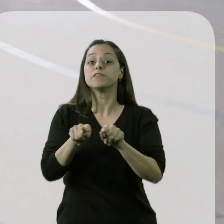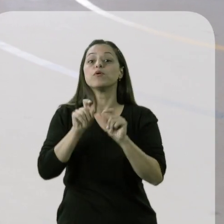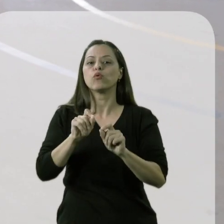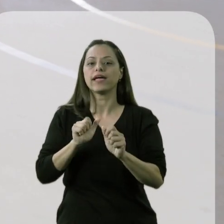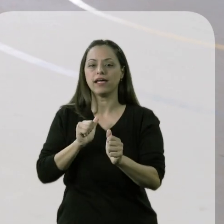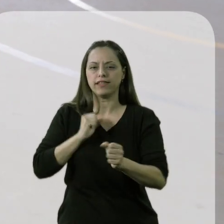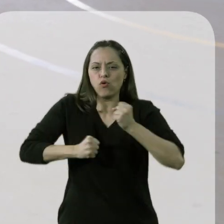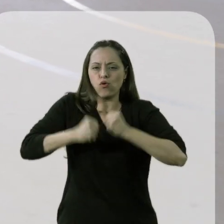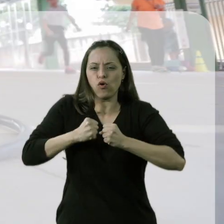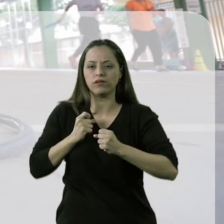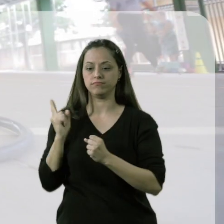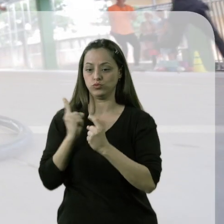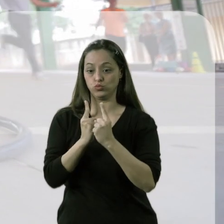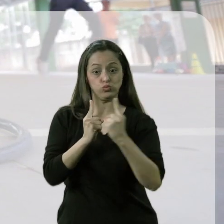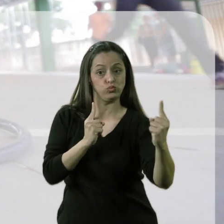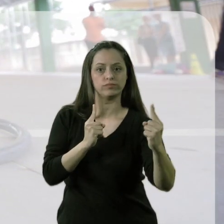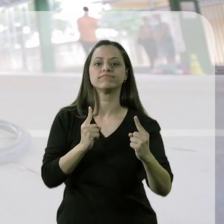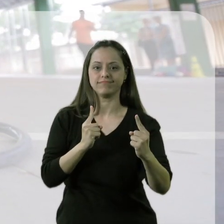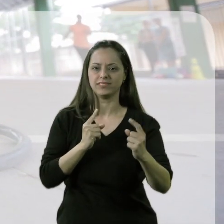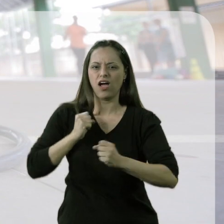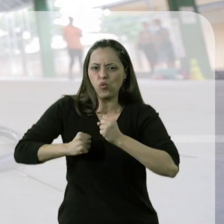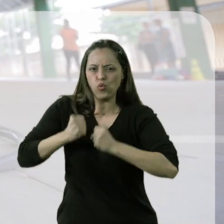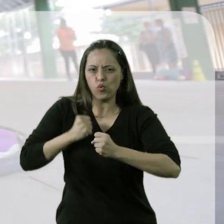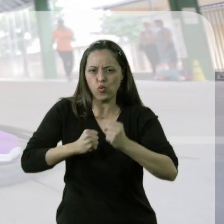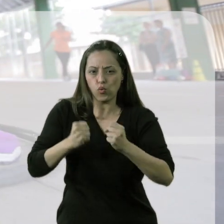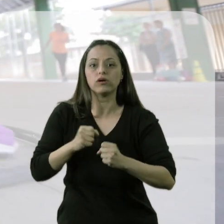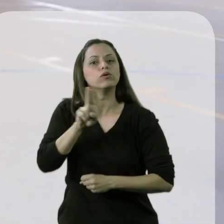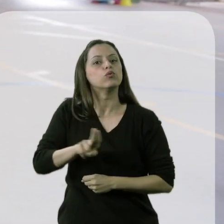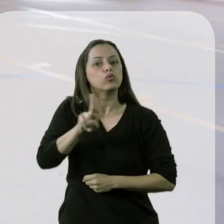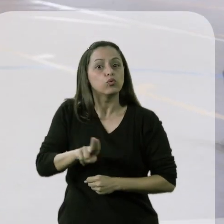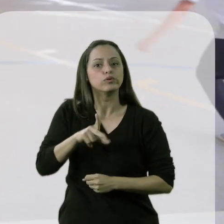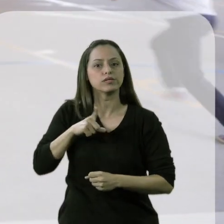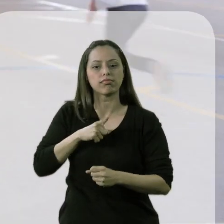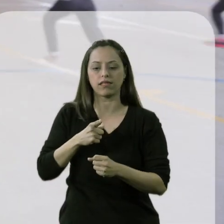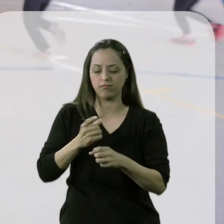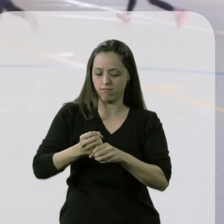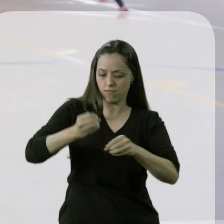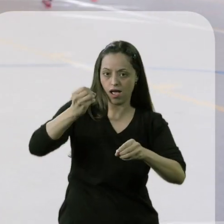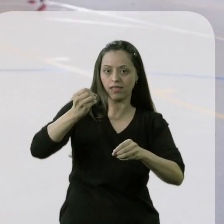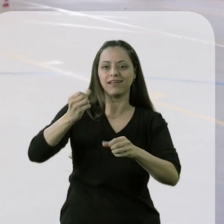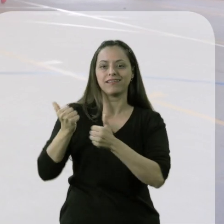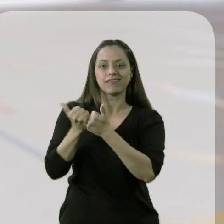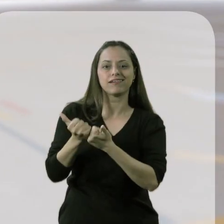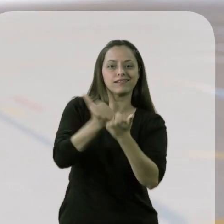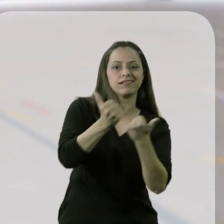The relay race was done in pairs. They will use the colored sticks.